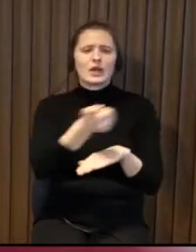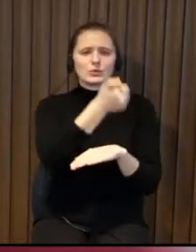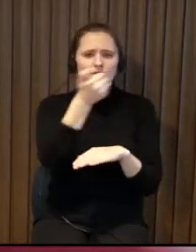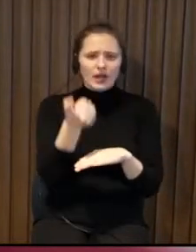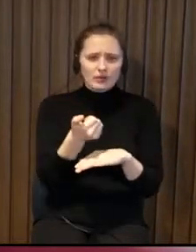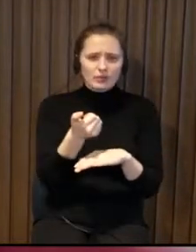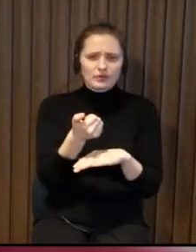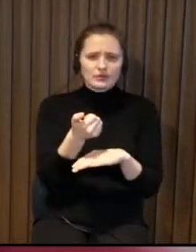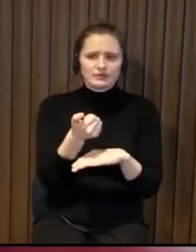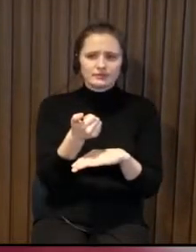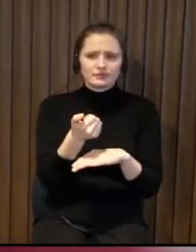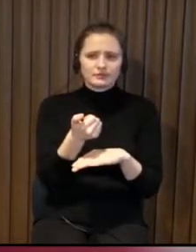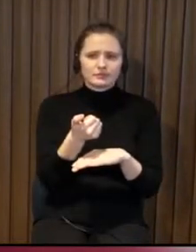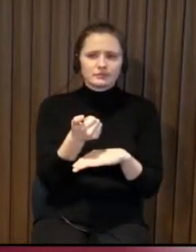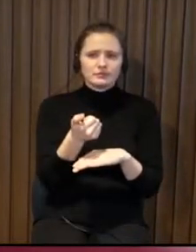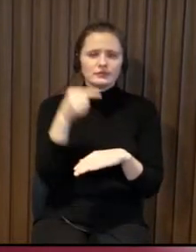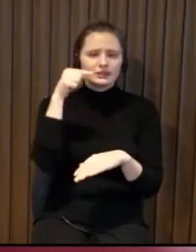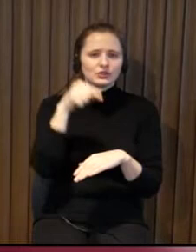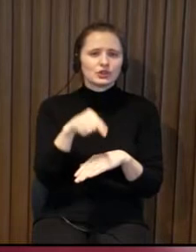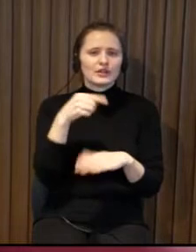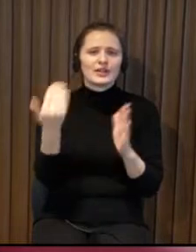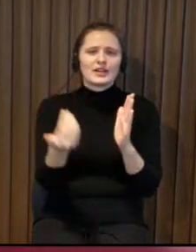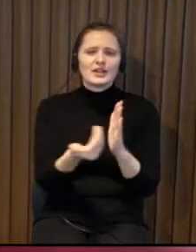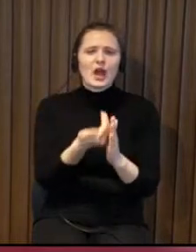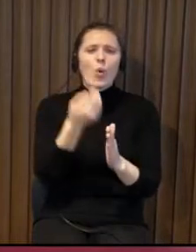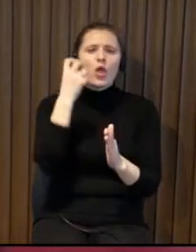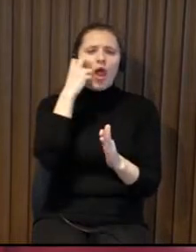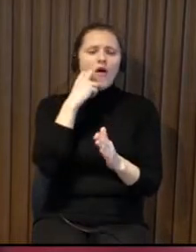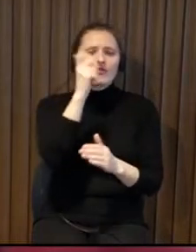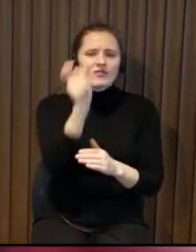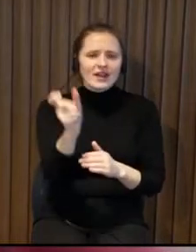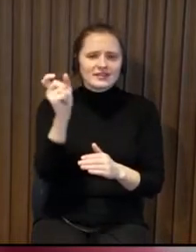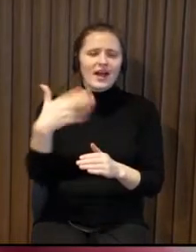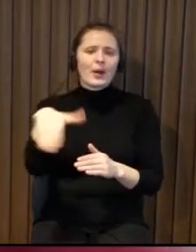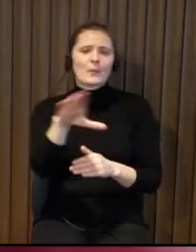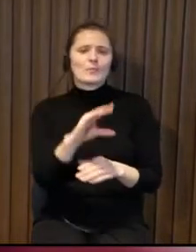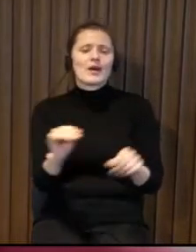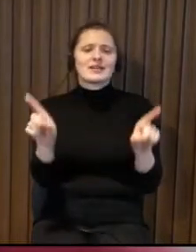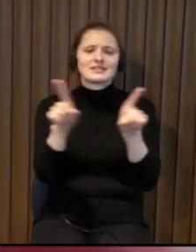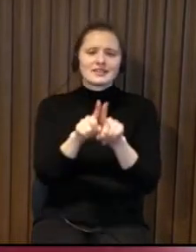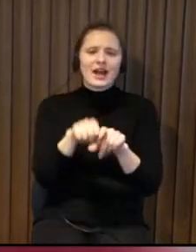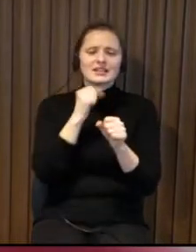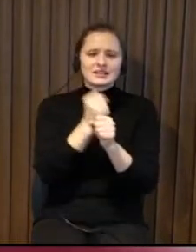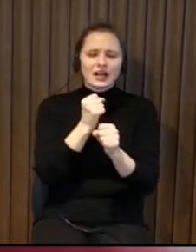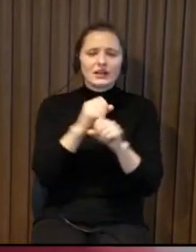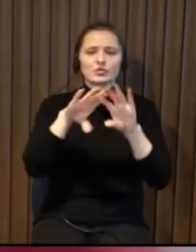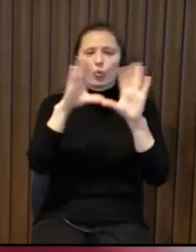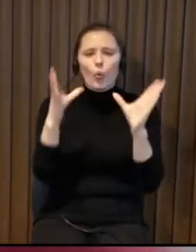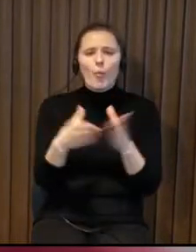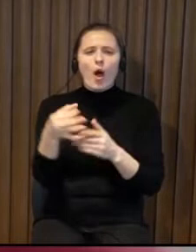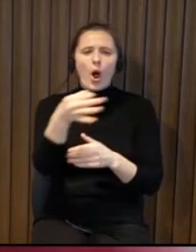there are different ways how we can look at it but recently also young parents come to us and we have